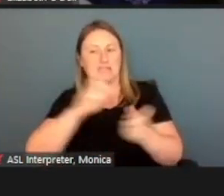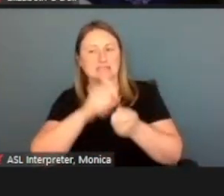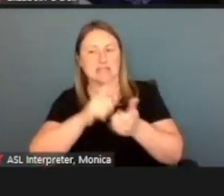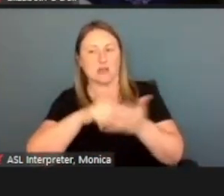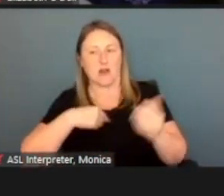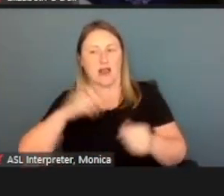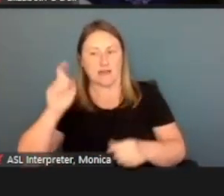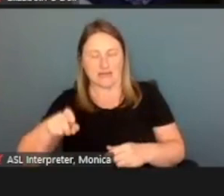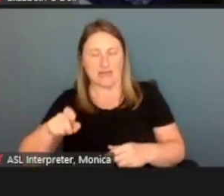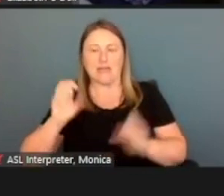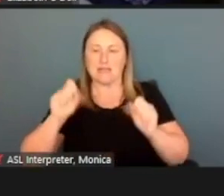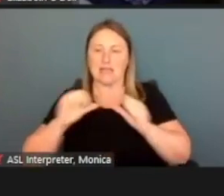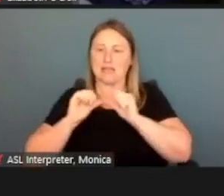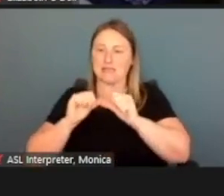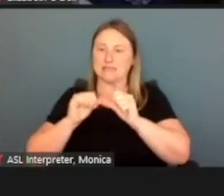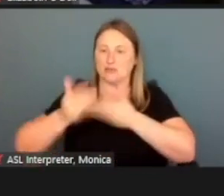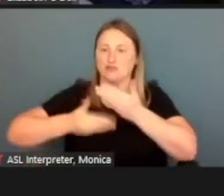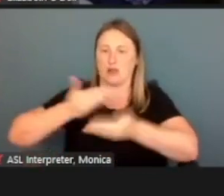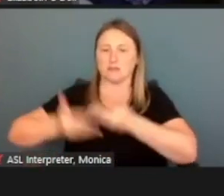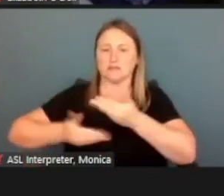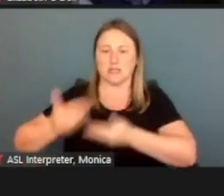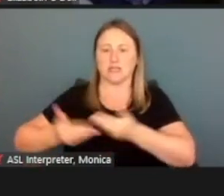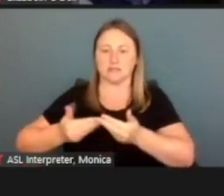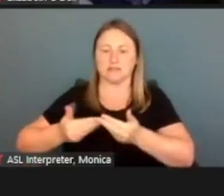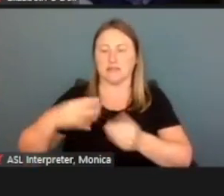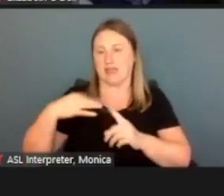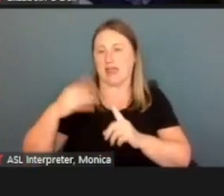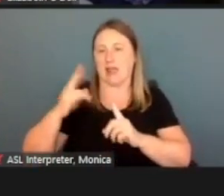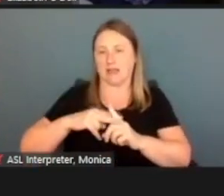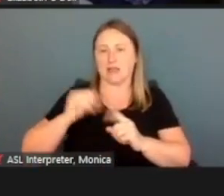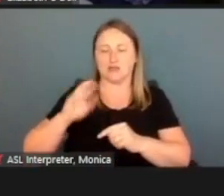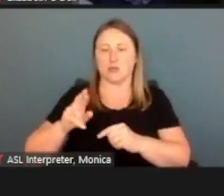and continue processing the application or the change.